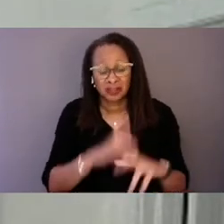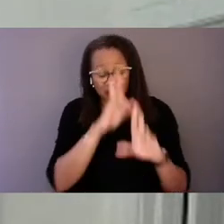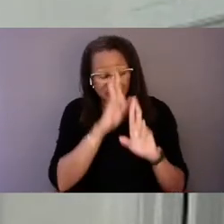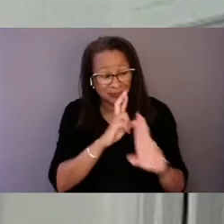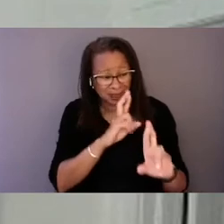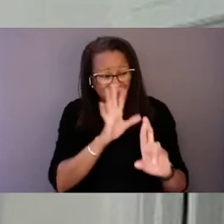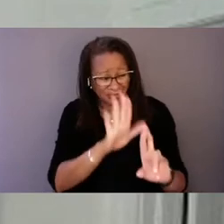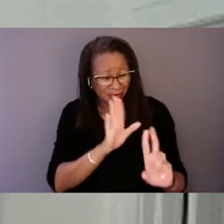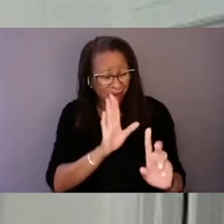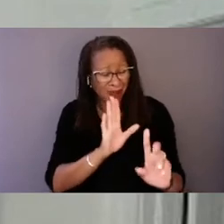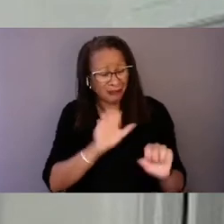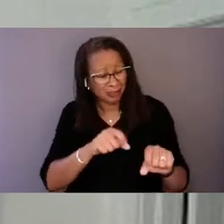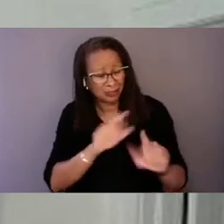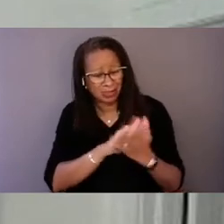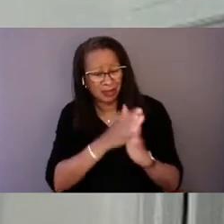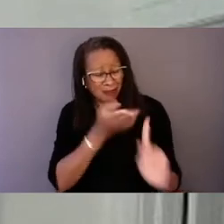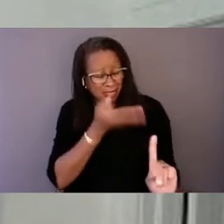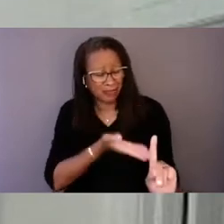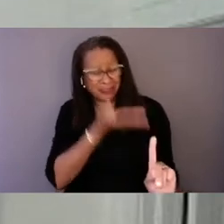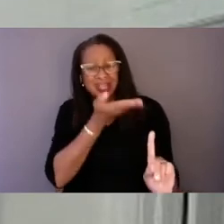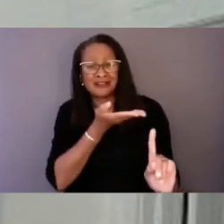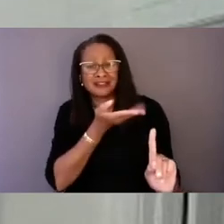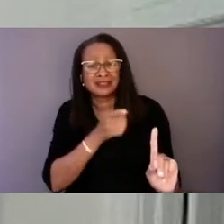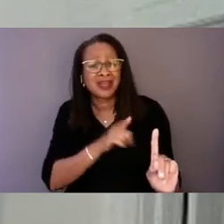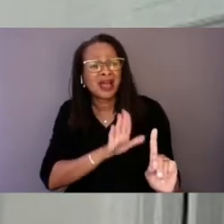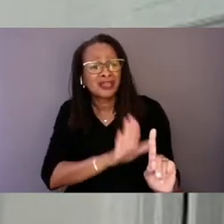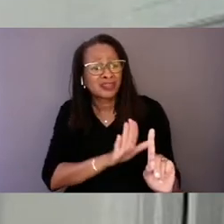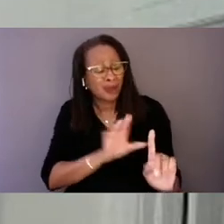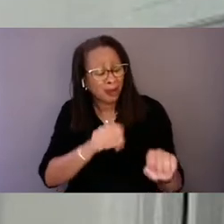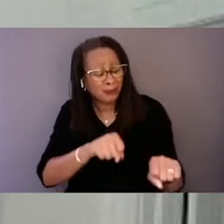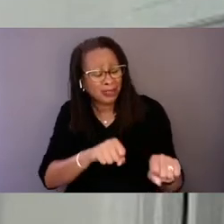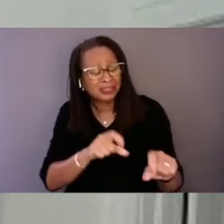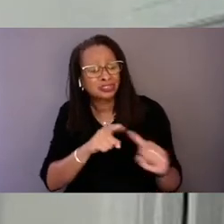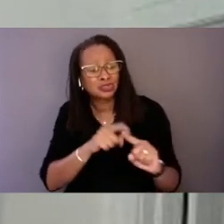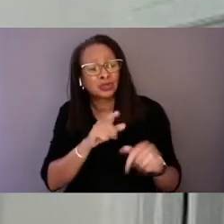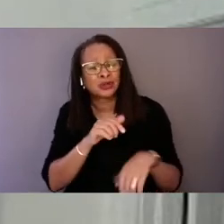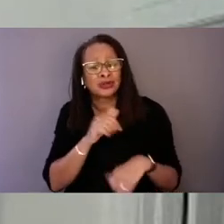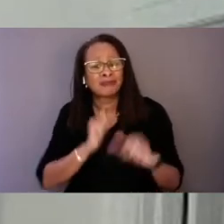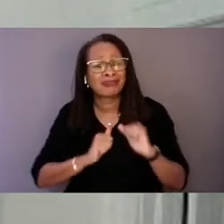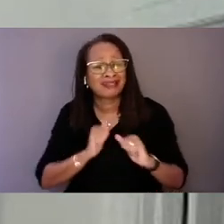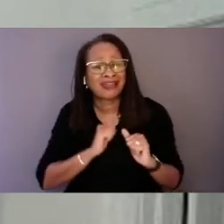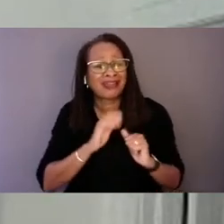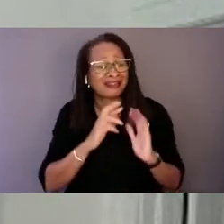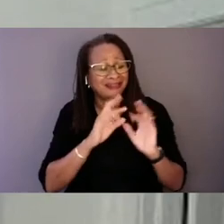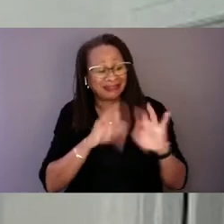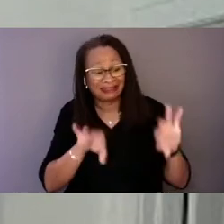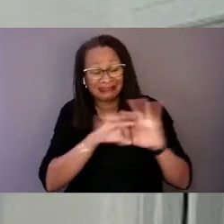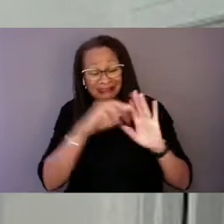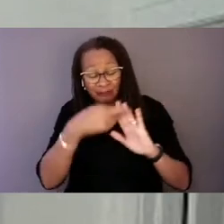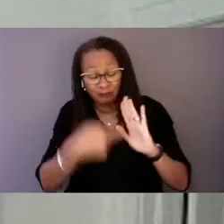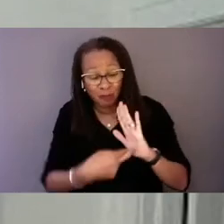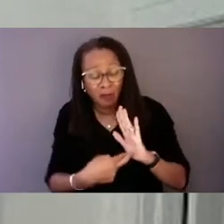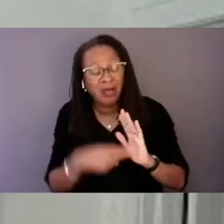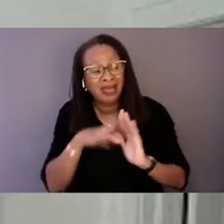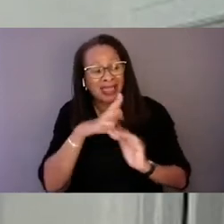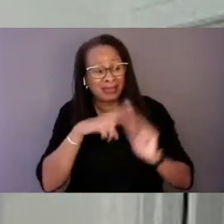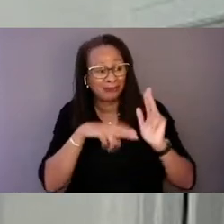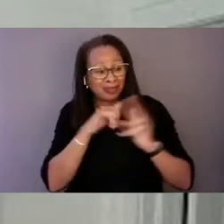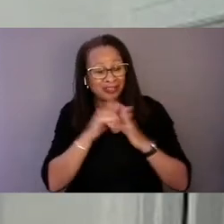to respect their ability to play the key role in building that pathway to care.